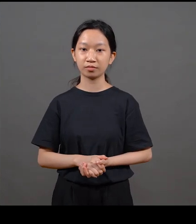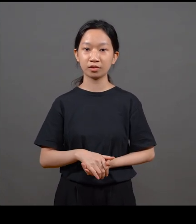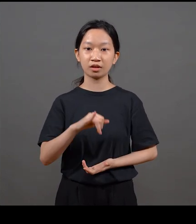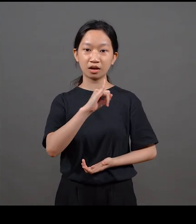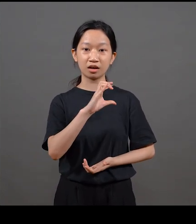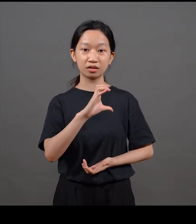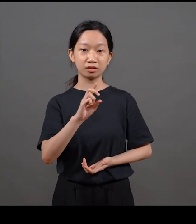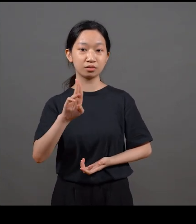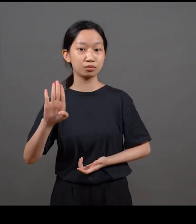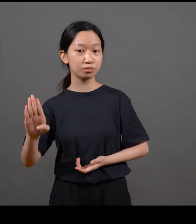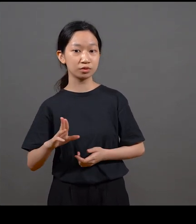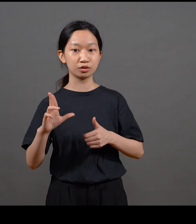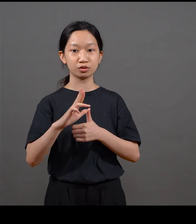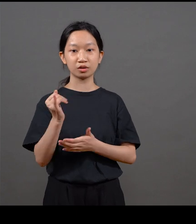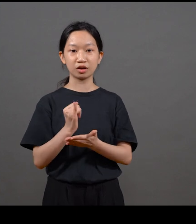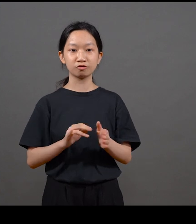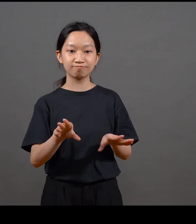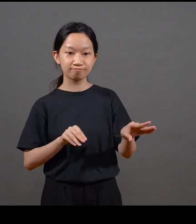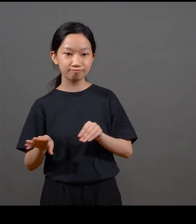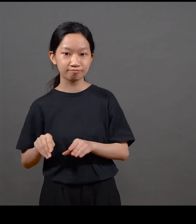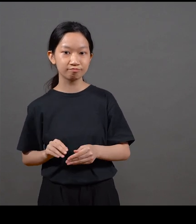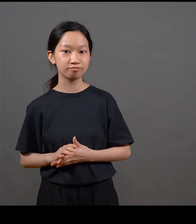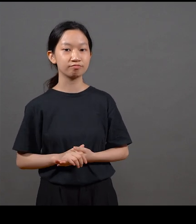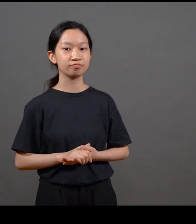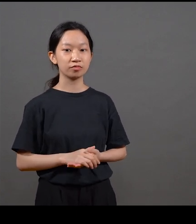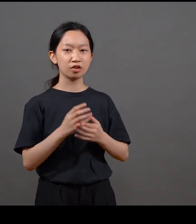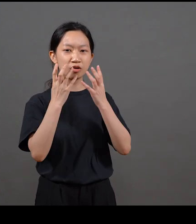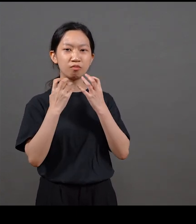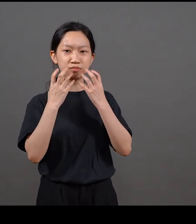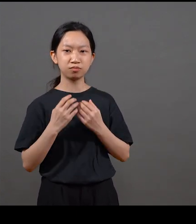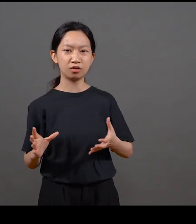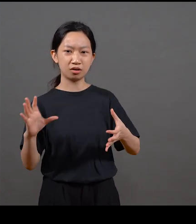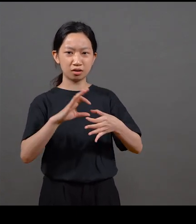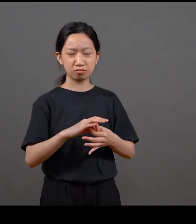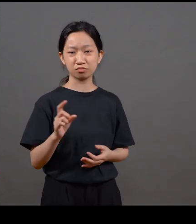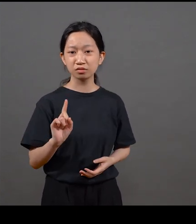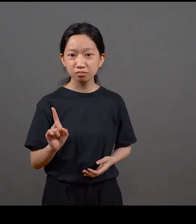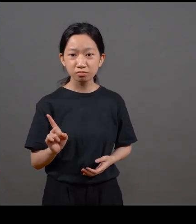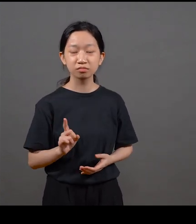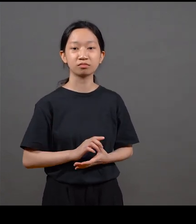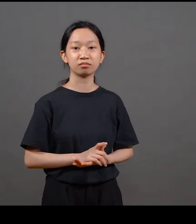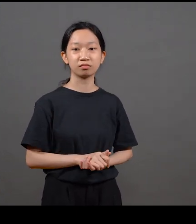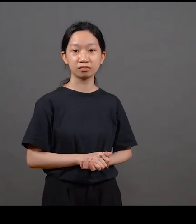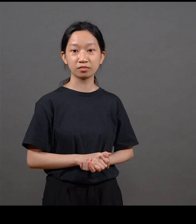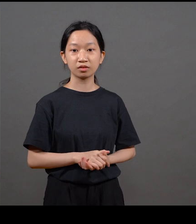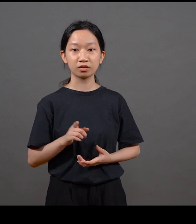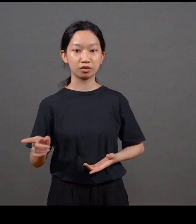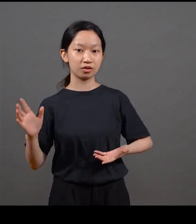But the main thing about the I Club was really the art collection Really about Henry's continuity in art direction